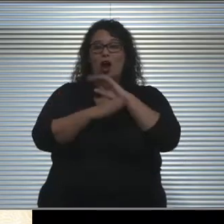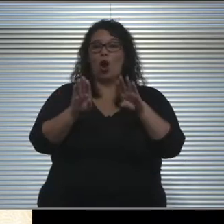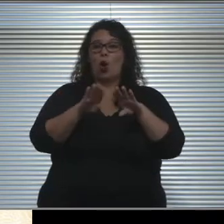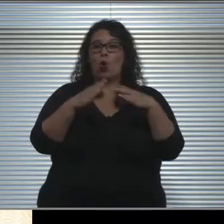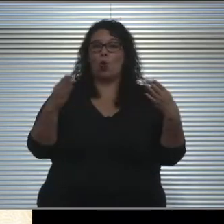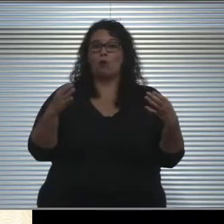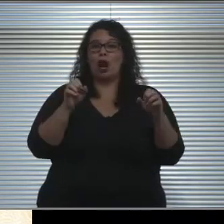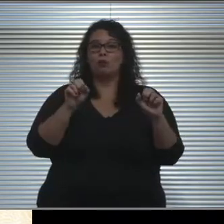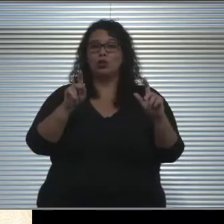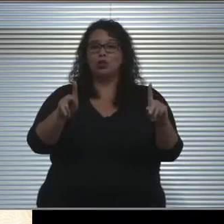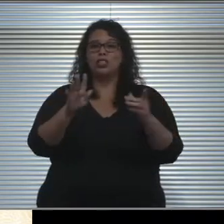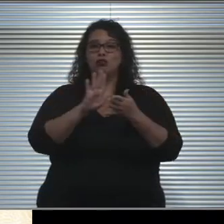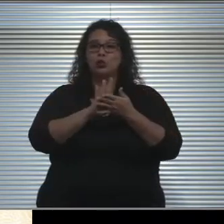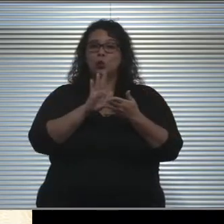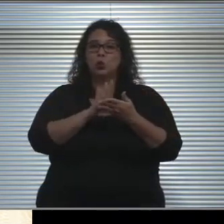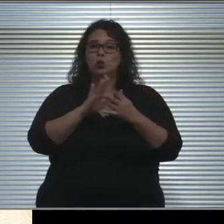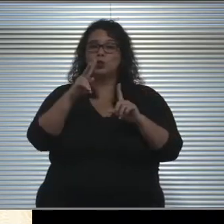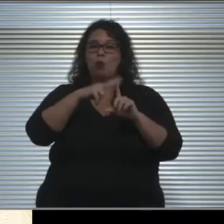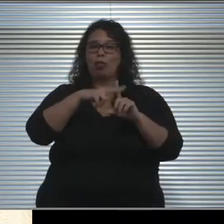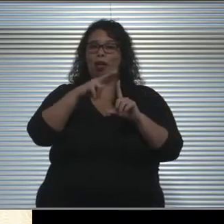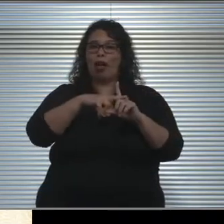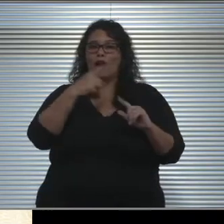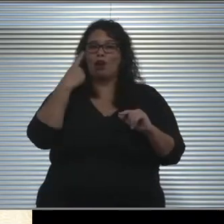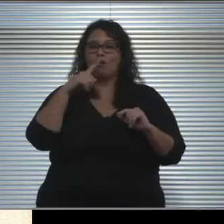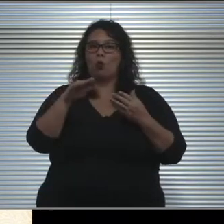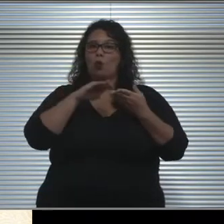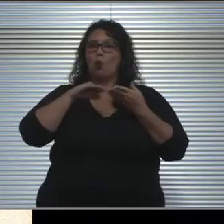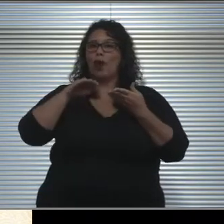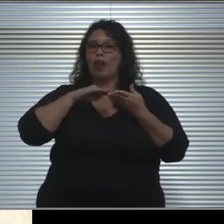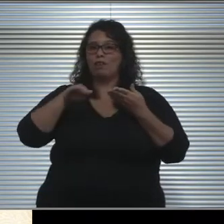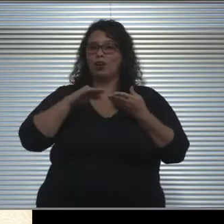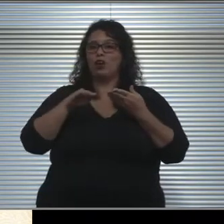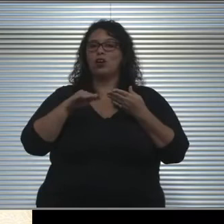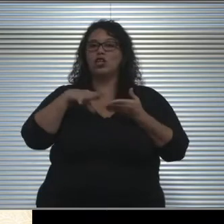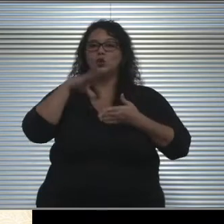for schools to apply for a waiver for students TK-2.